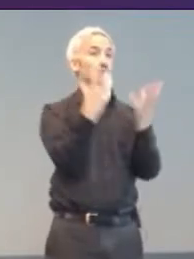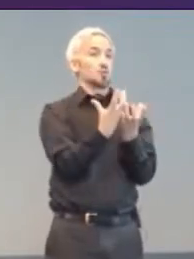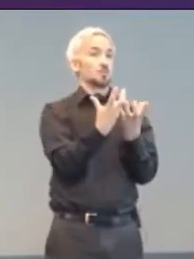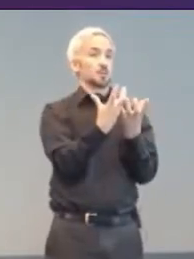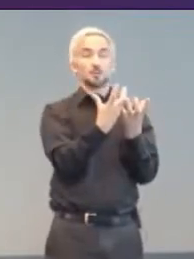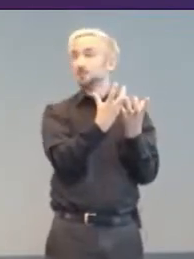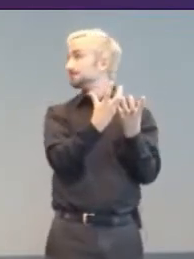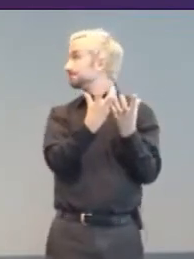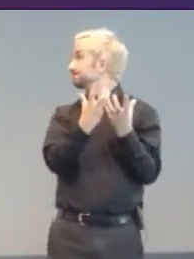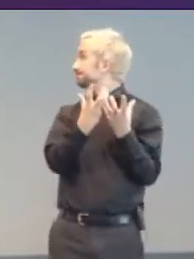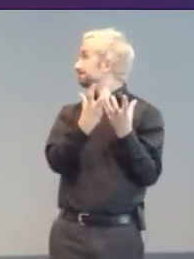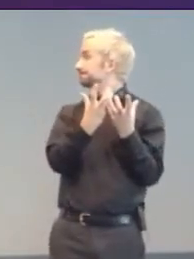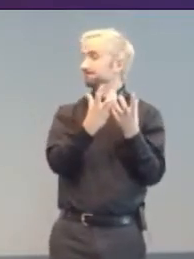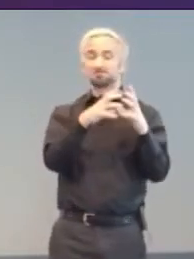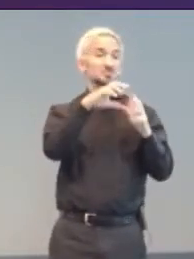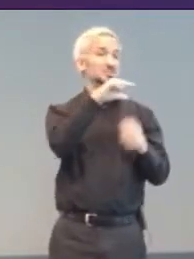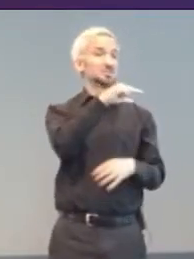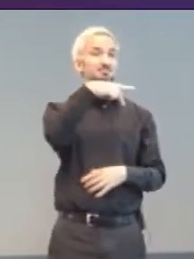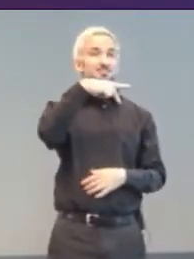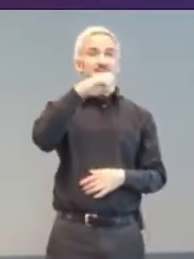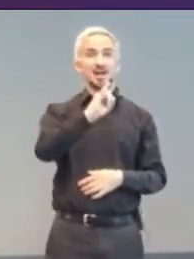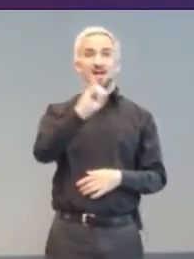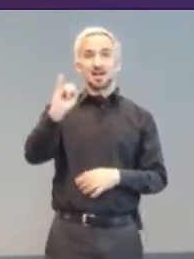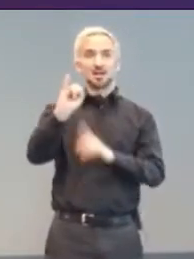idea holds great potential.